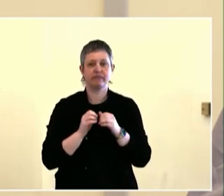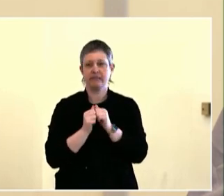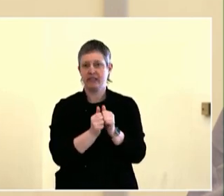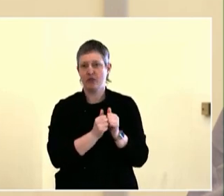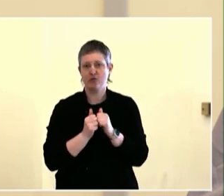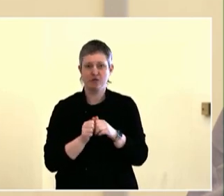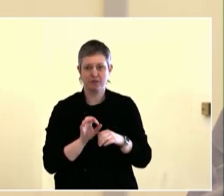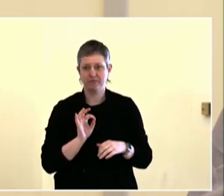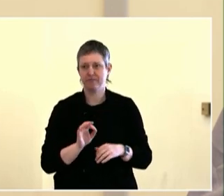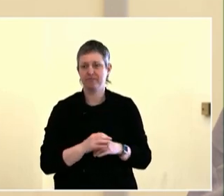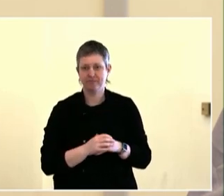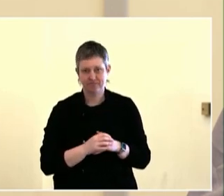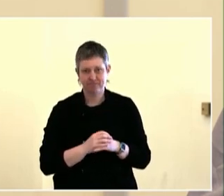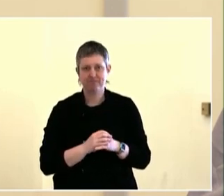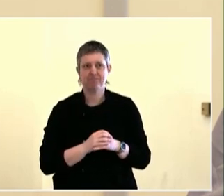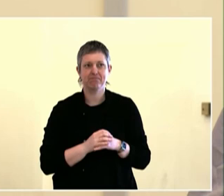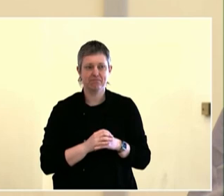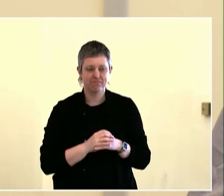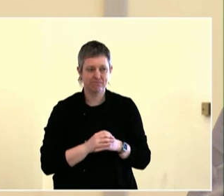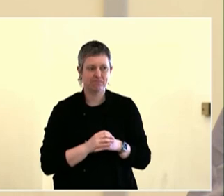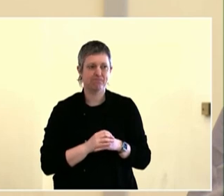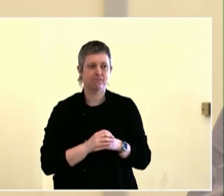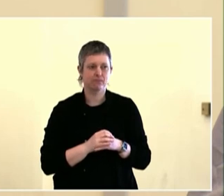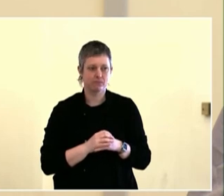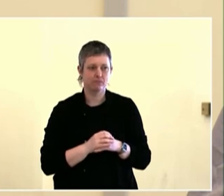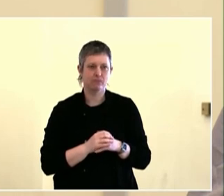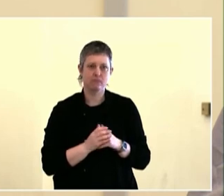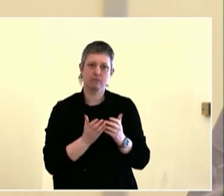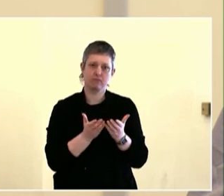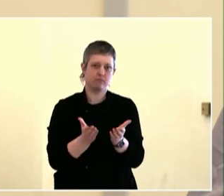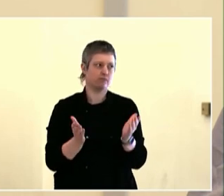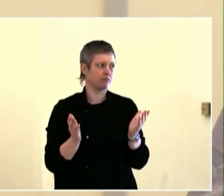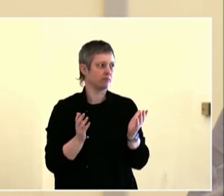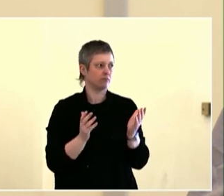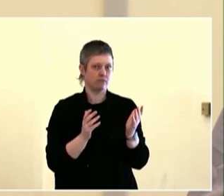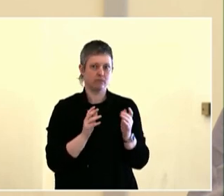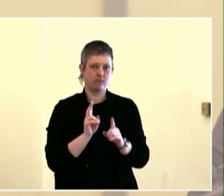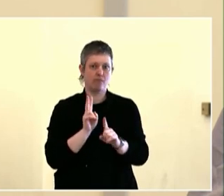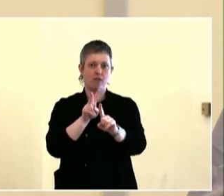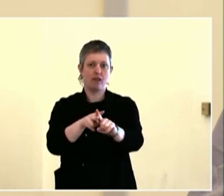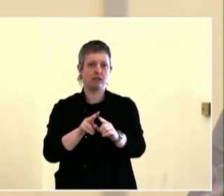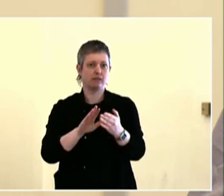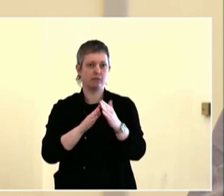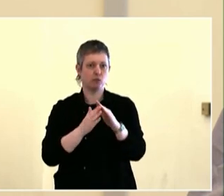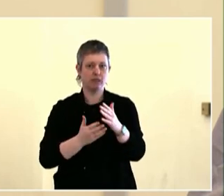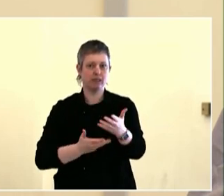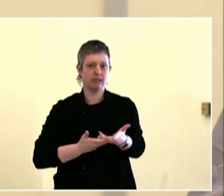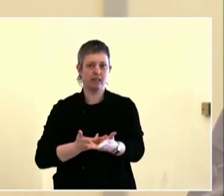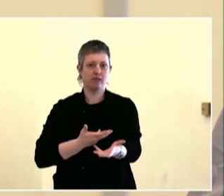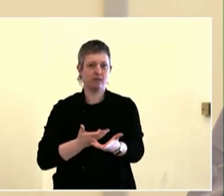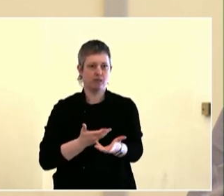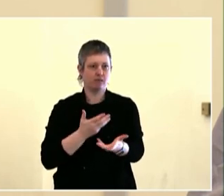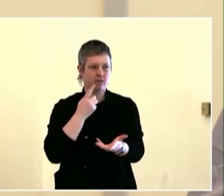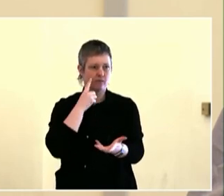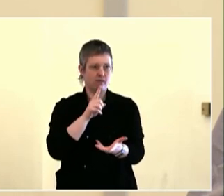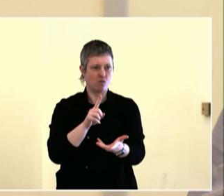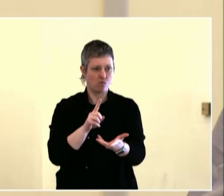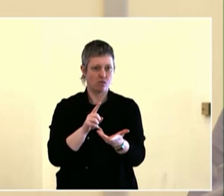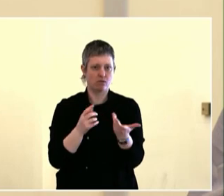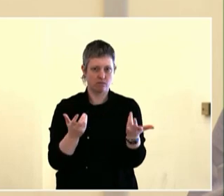So like Antonio said, in the corner this is supposed to be me as the youth rep. And who doesn't have a voice,